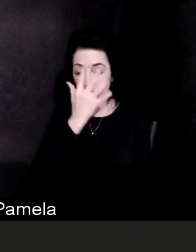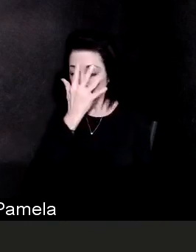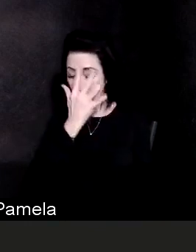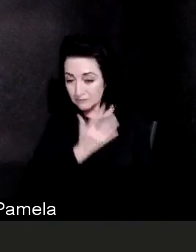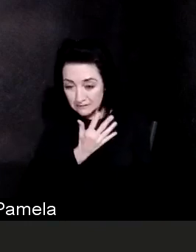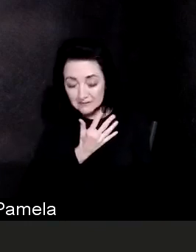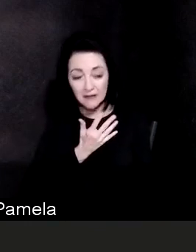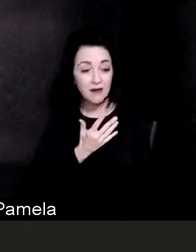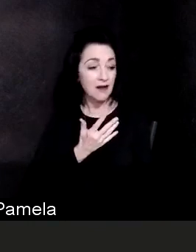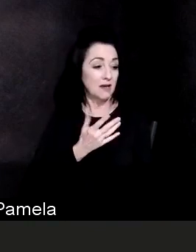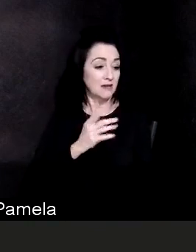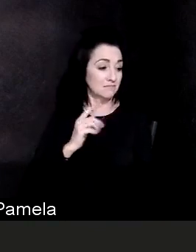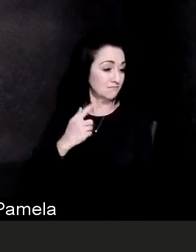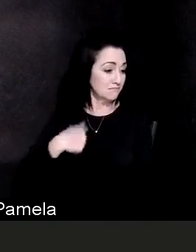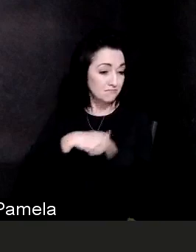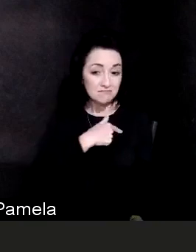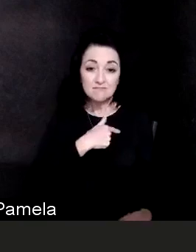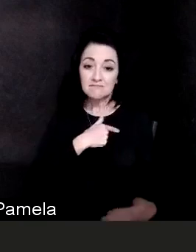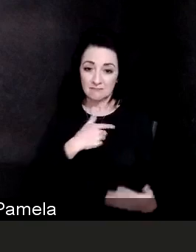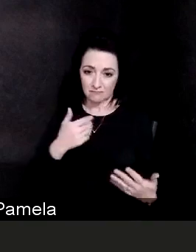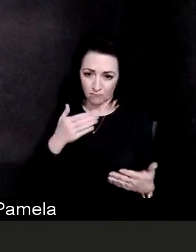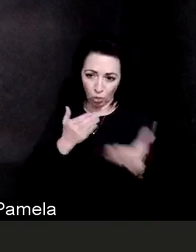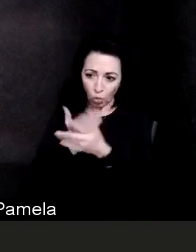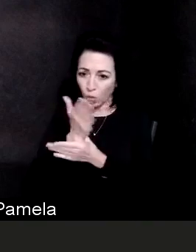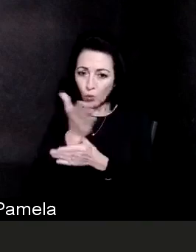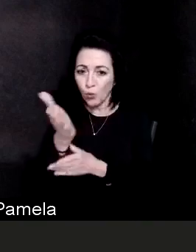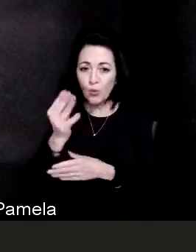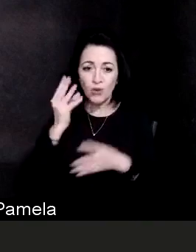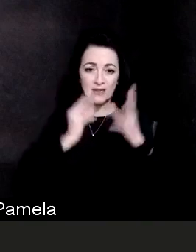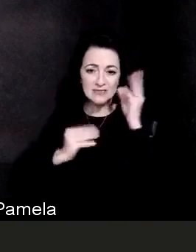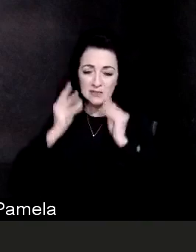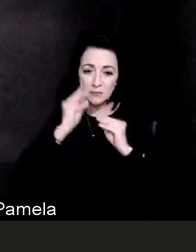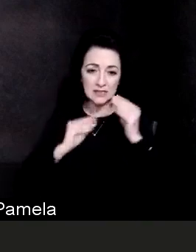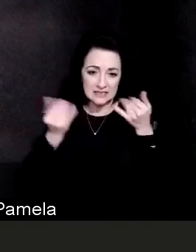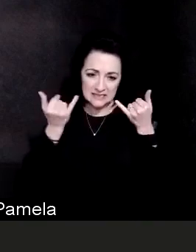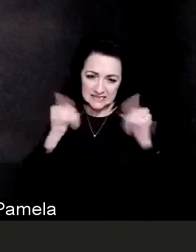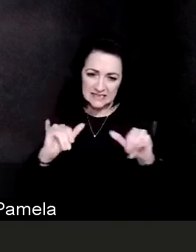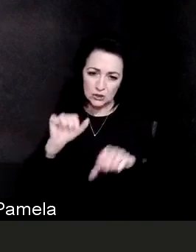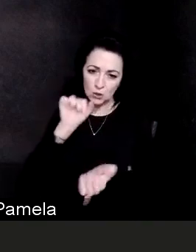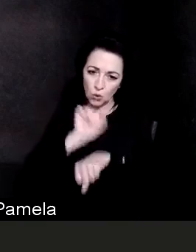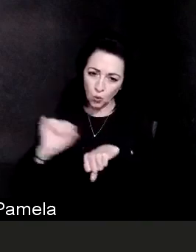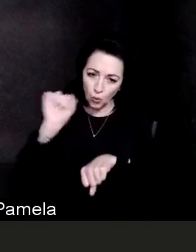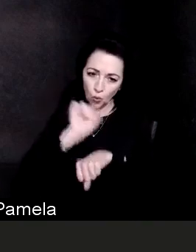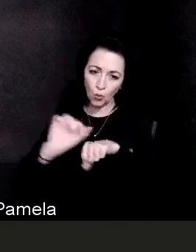and they've still continued to work hard innovate every single day.